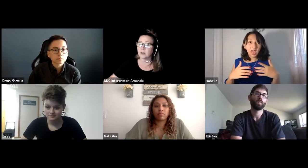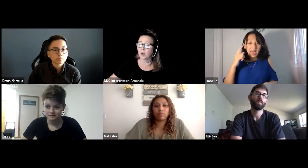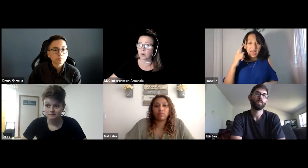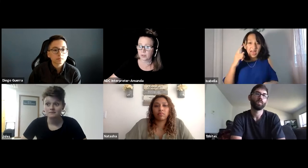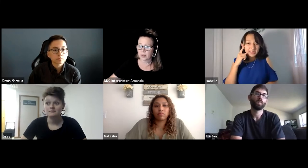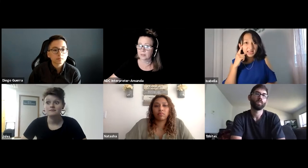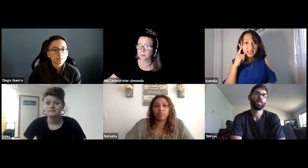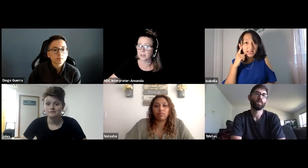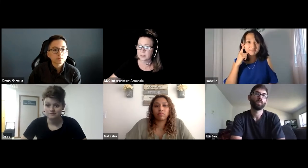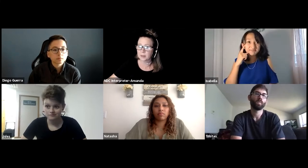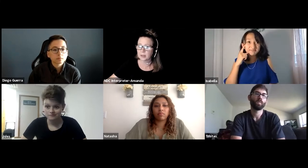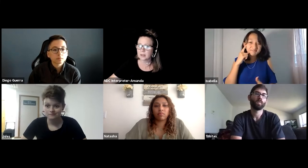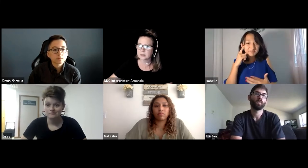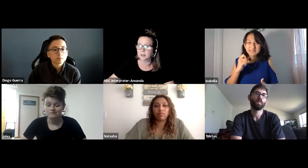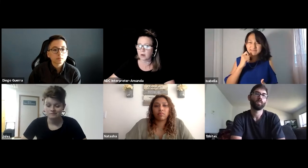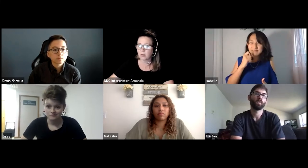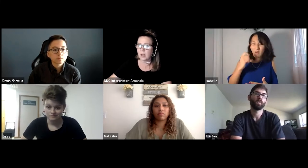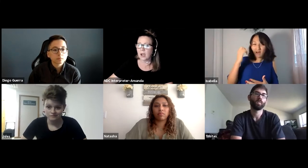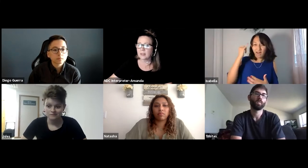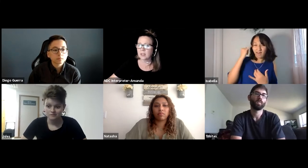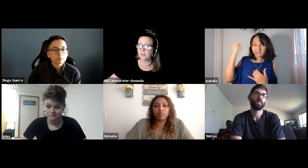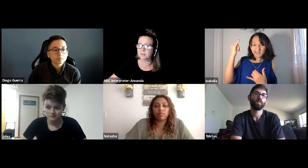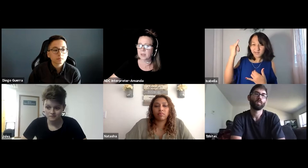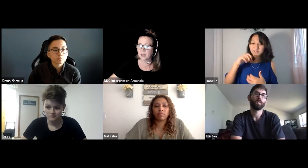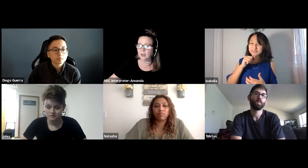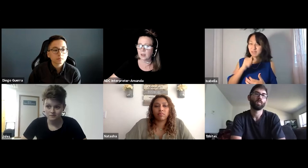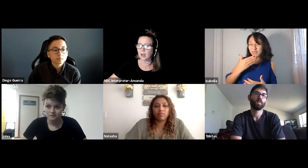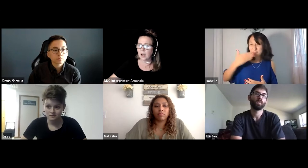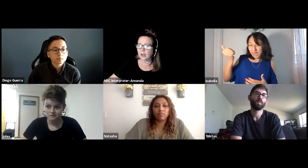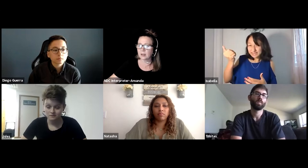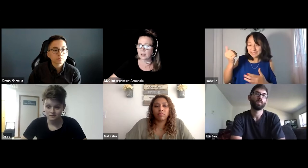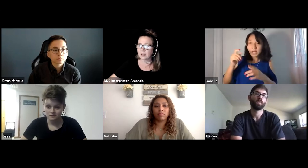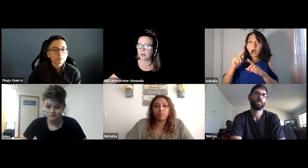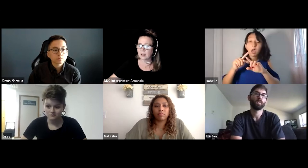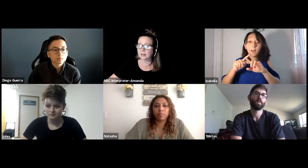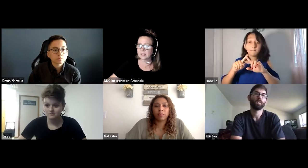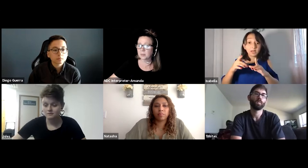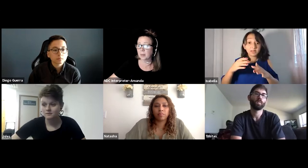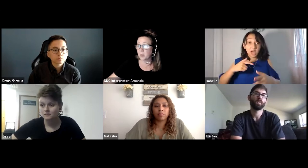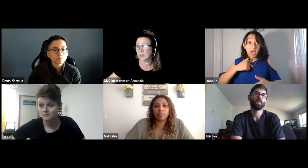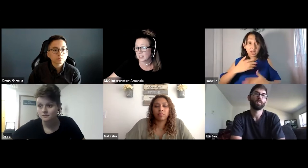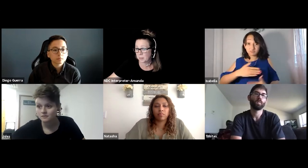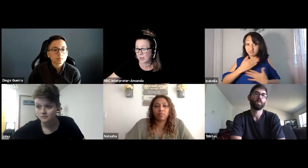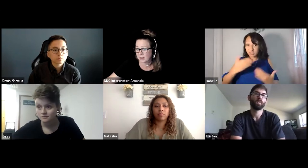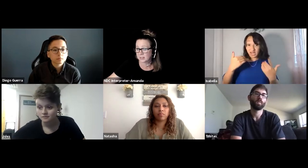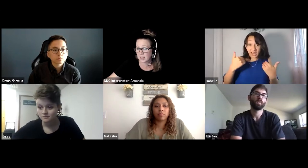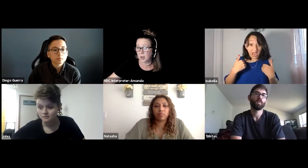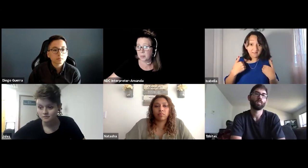COVID entirely and this pandemic and so I think for me, I guess it probably wasn't the best.